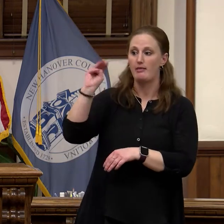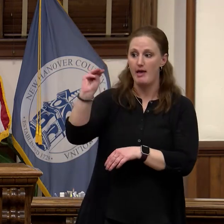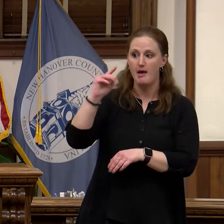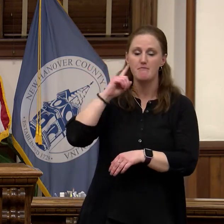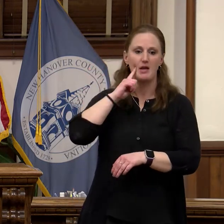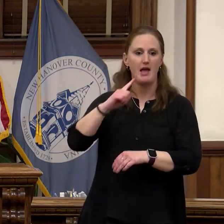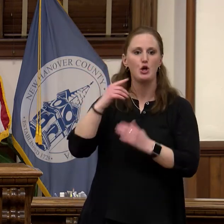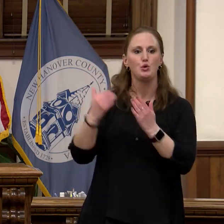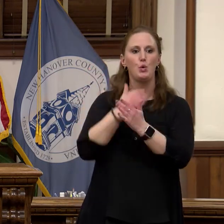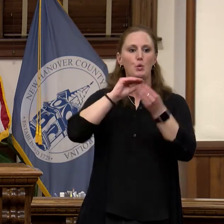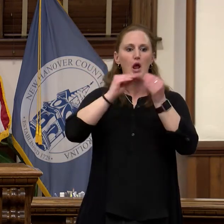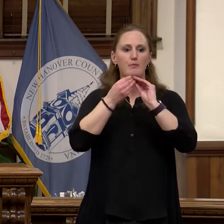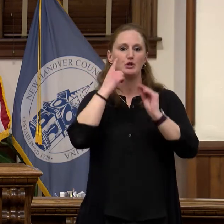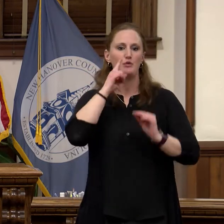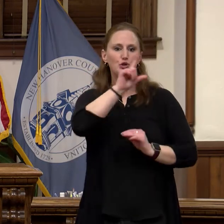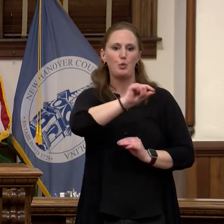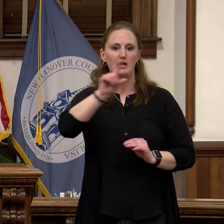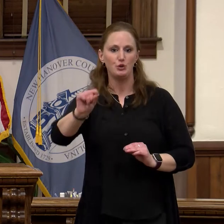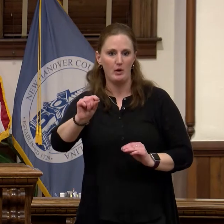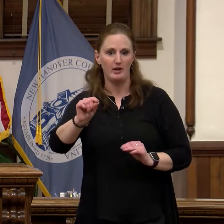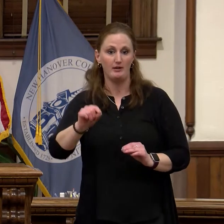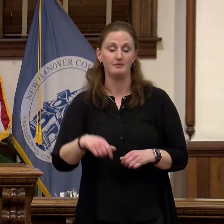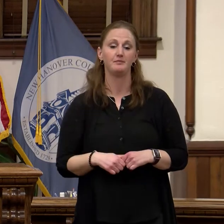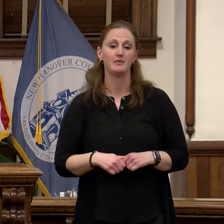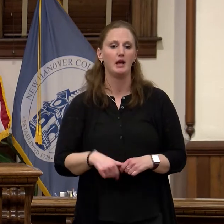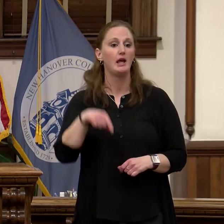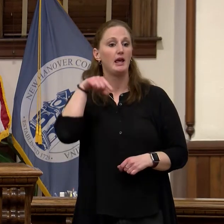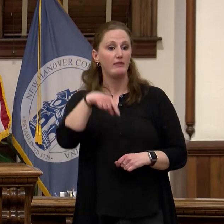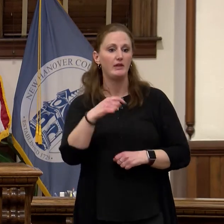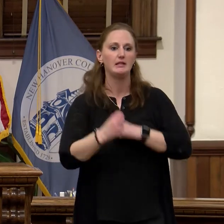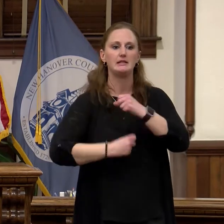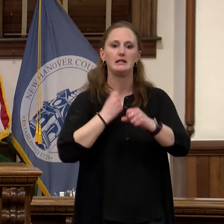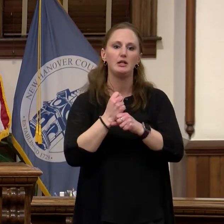This is truly going to be a year for thinking innovative improvements for New